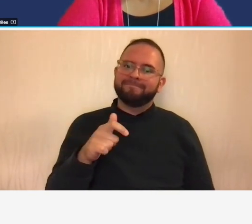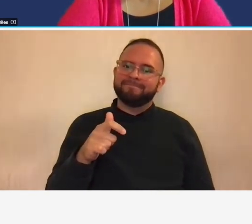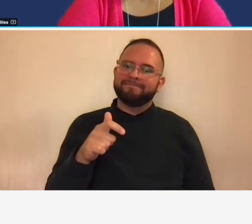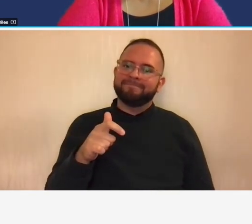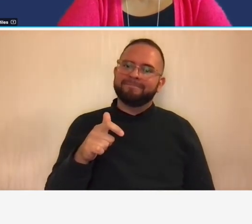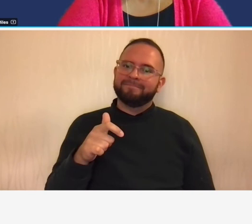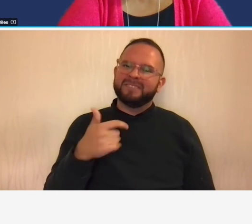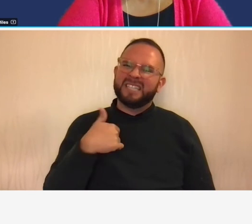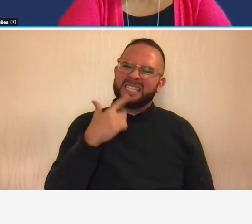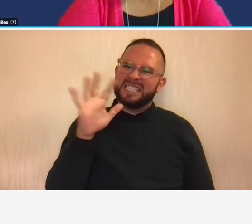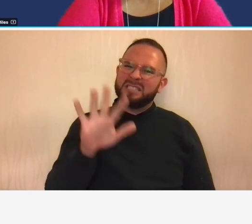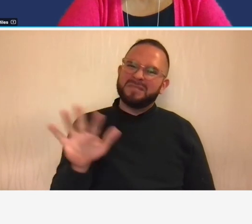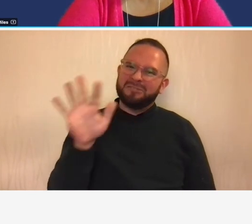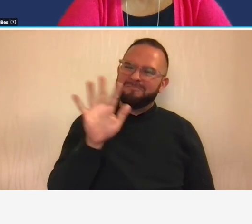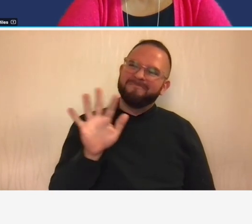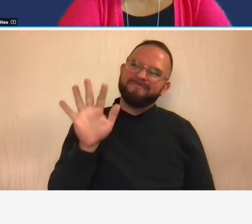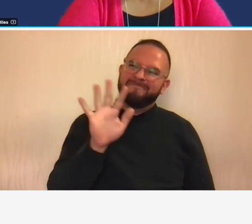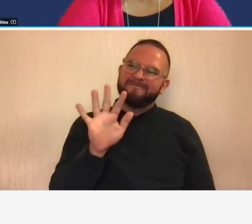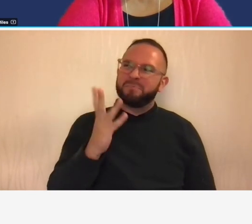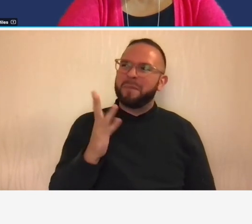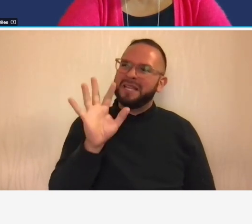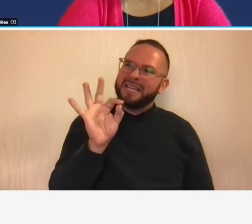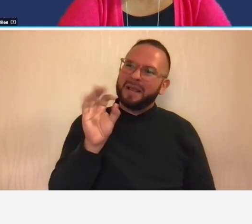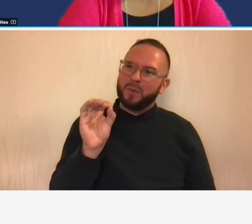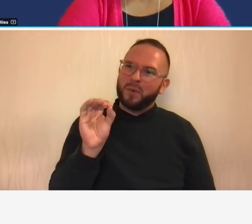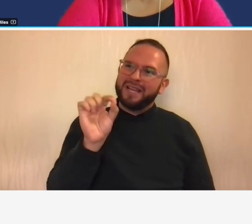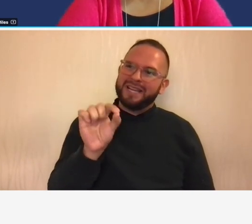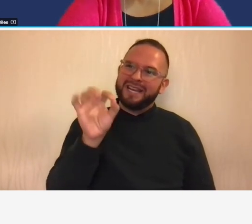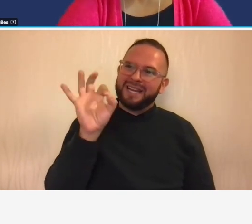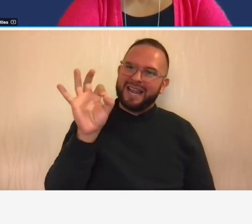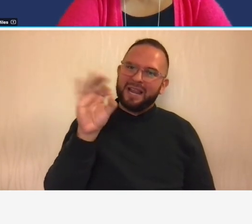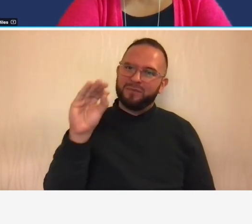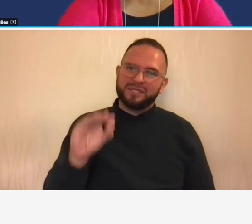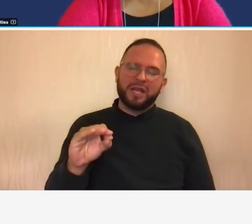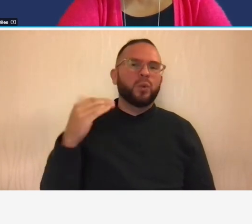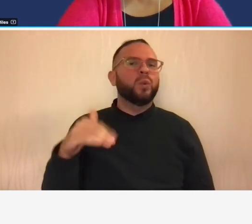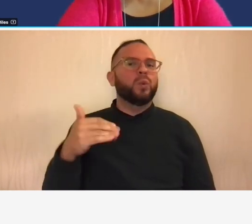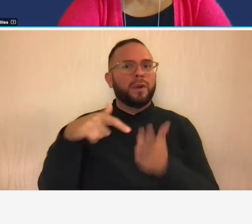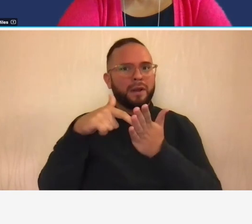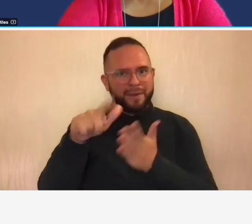limb i'd say with most 99.9 of the cases it's much lower than what your real overhead rate would be